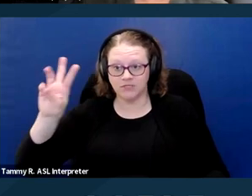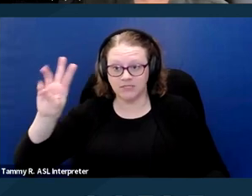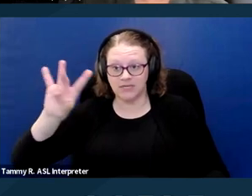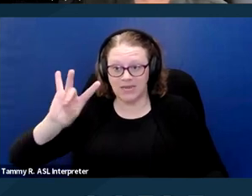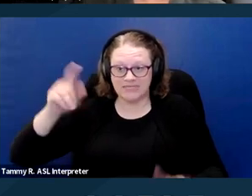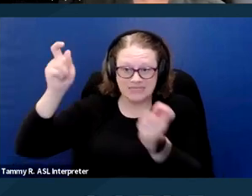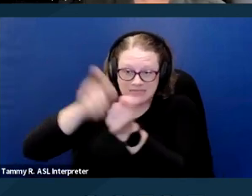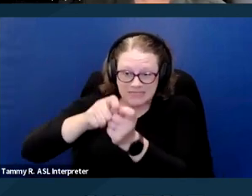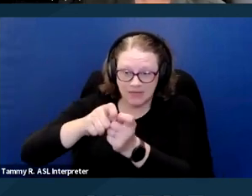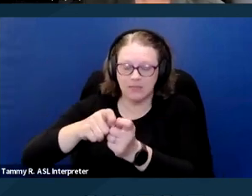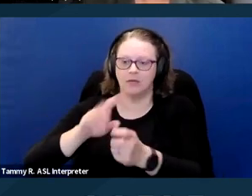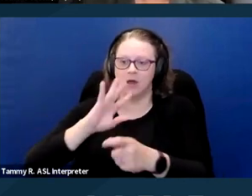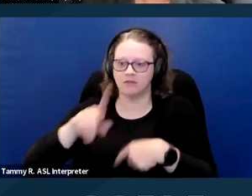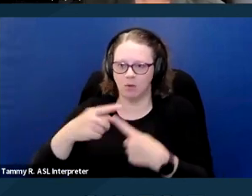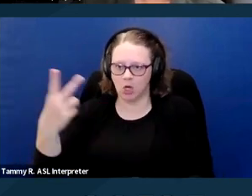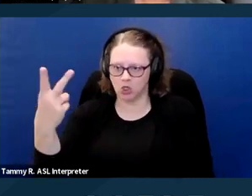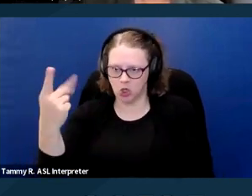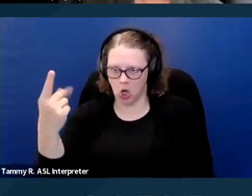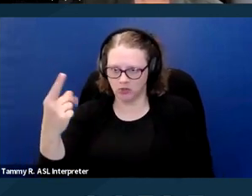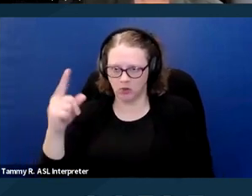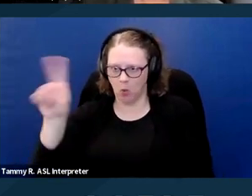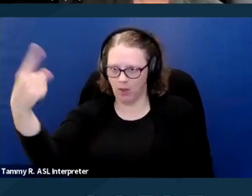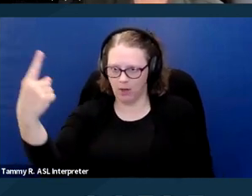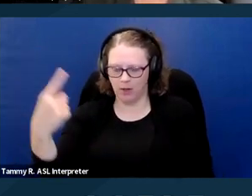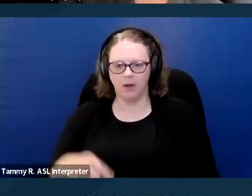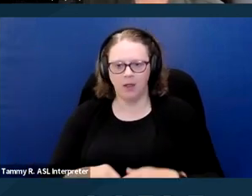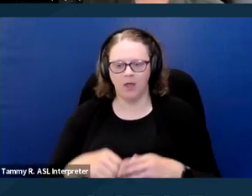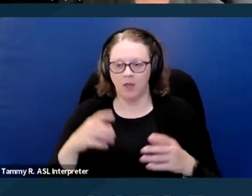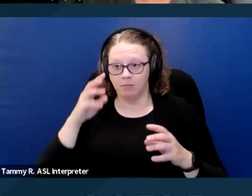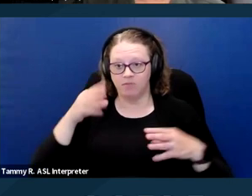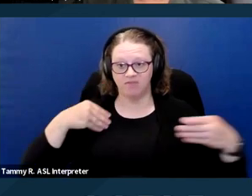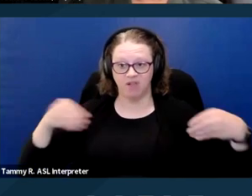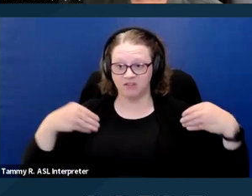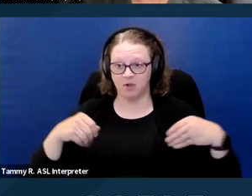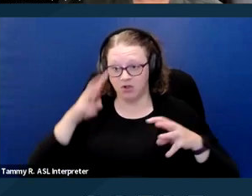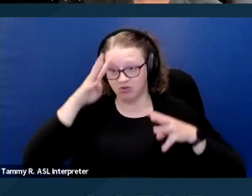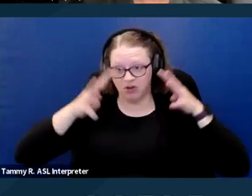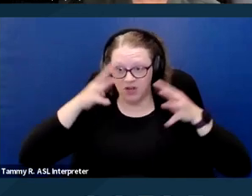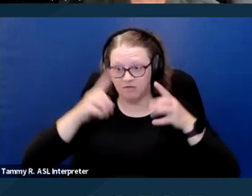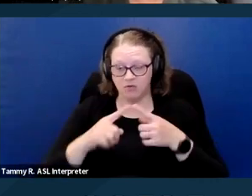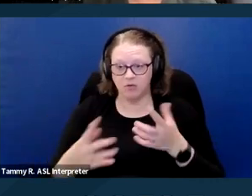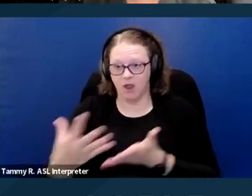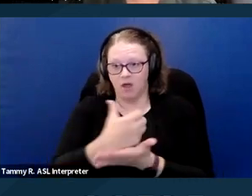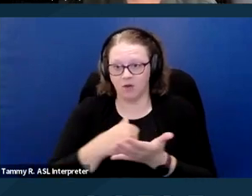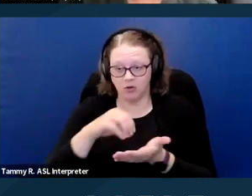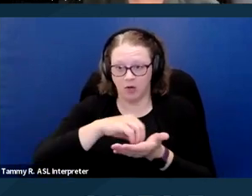to emotional support dogs. Be flexible and creative in gathering documentation for yourself or for your clients.